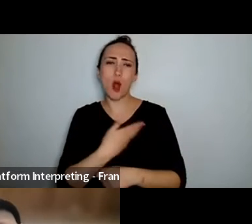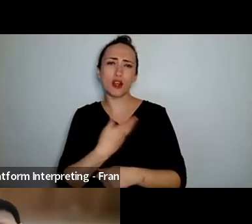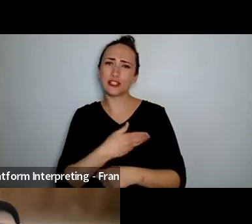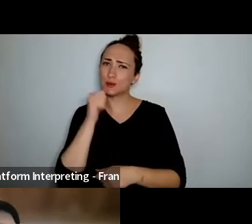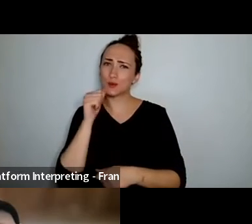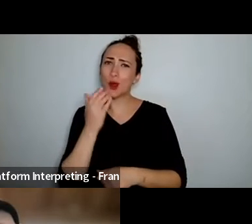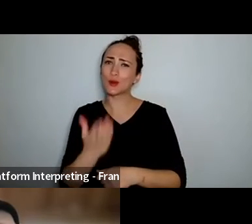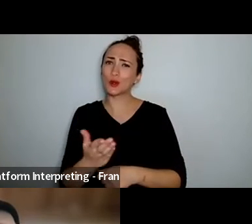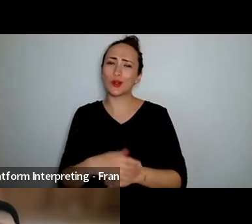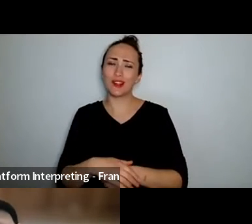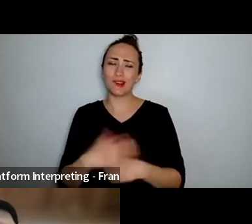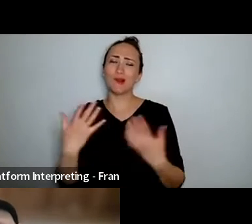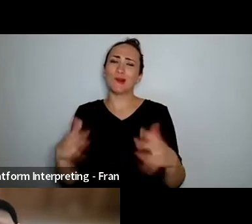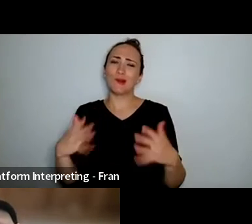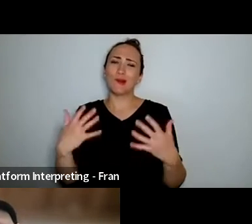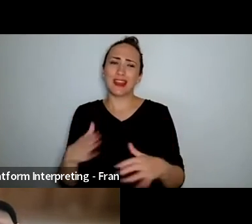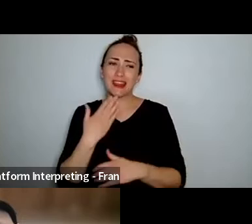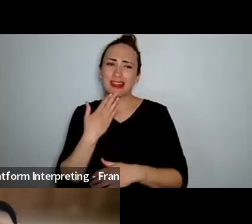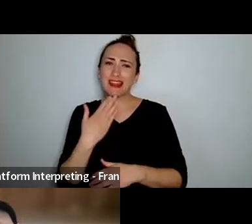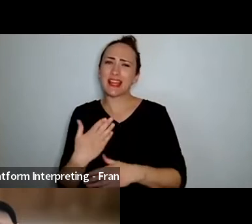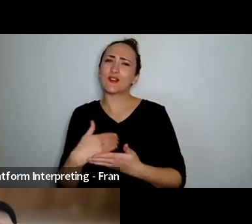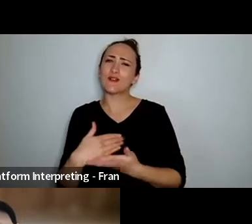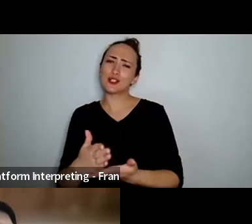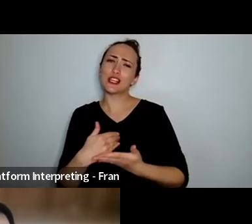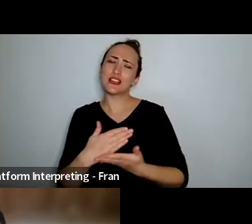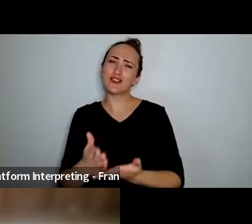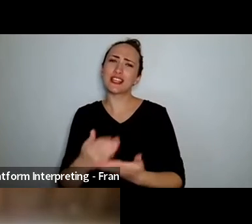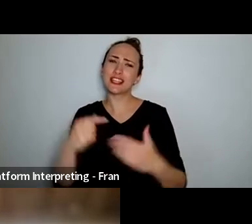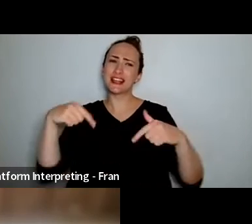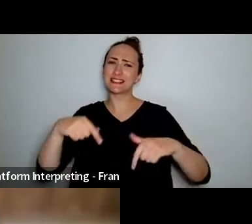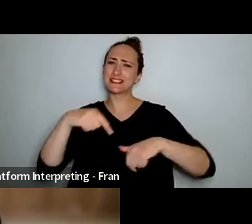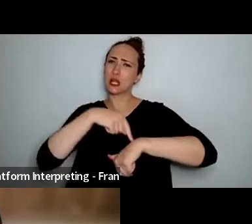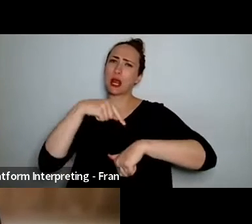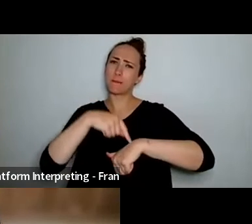And thank you so much for sharing this virtual air with us as an ADP.